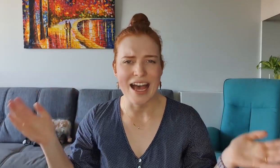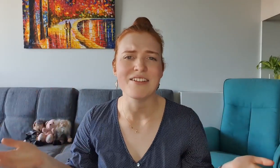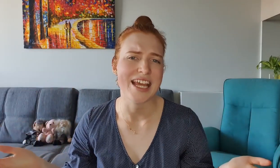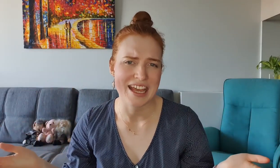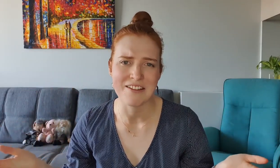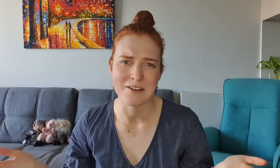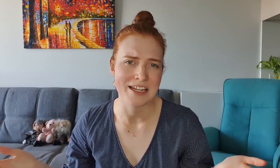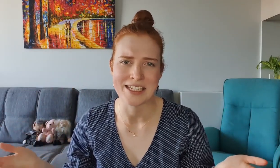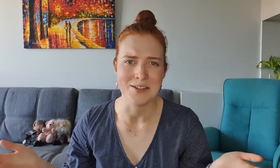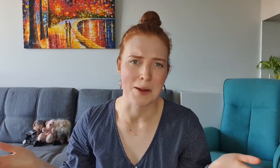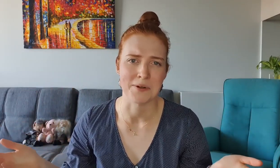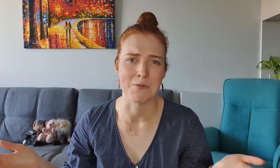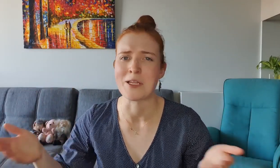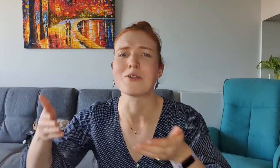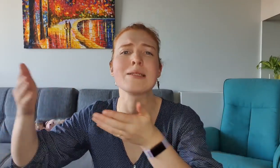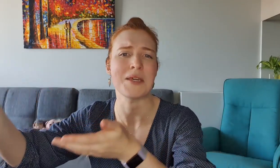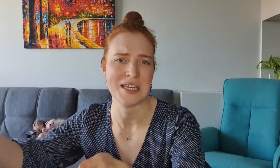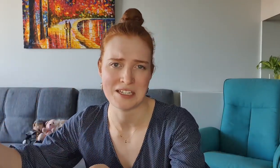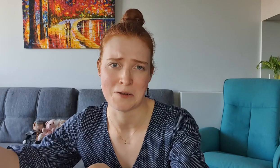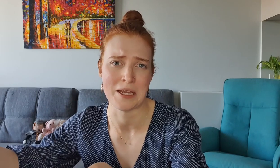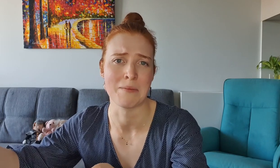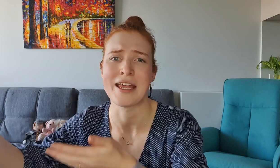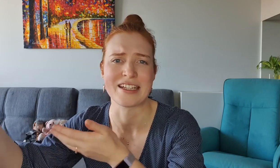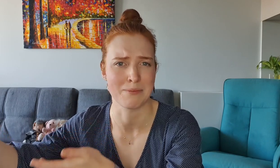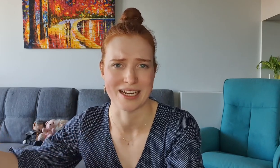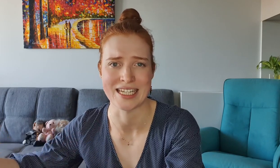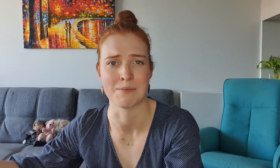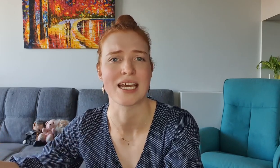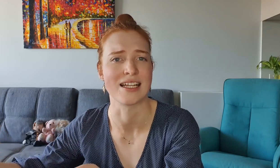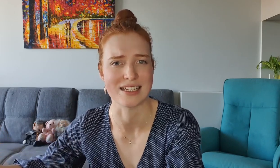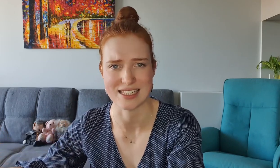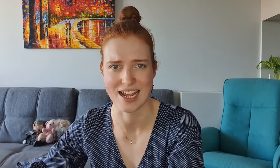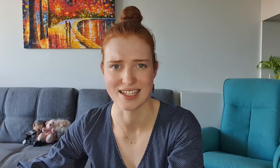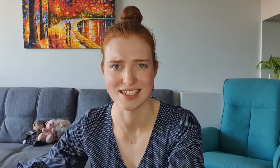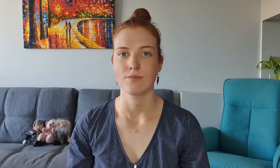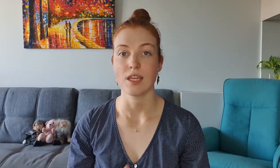How dare he look at his interpreter when you're speaking to him and expecting him to understand